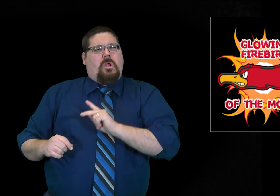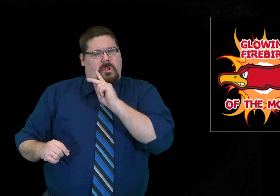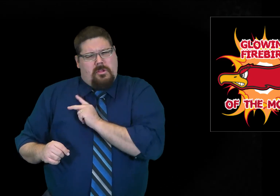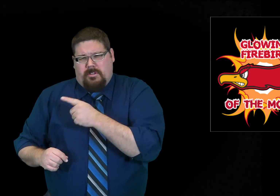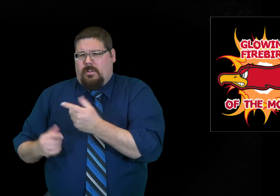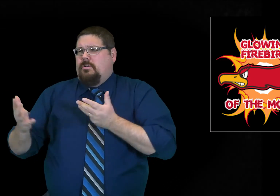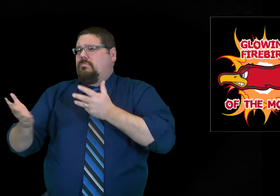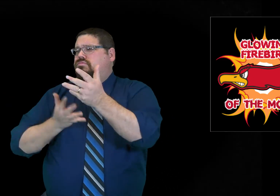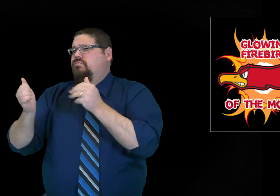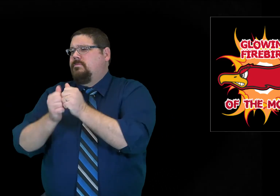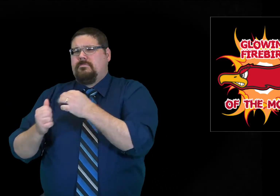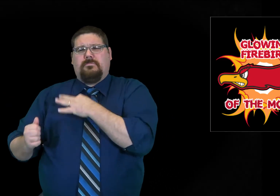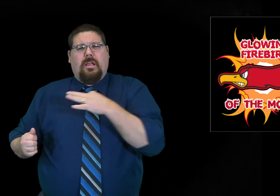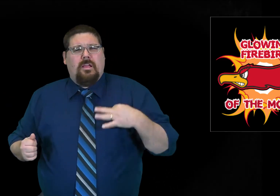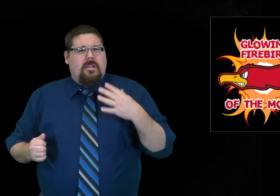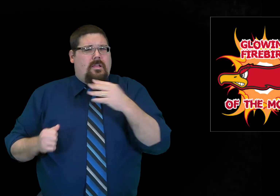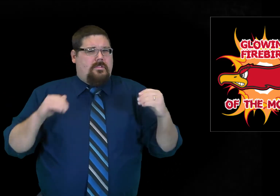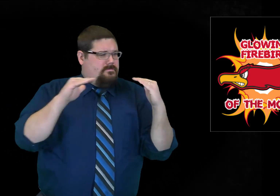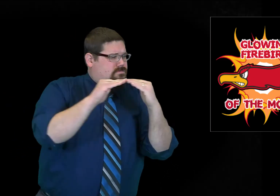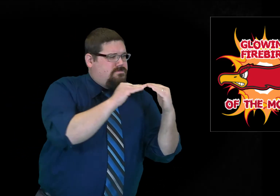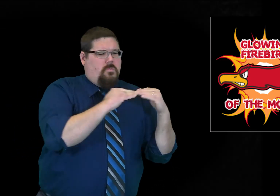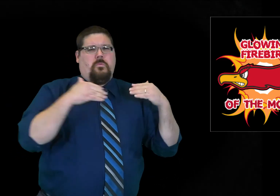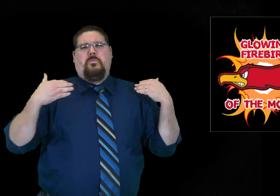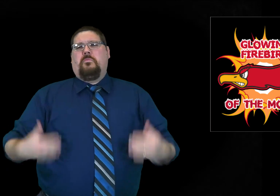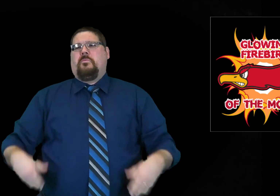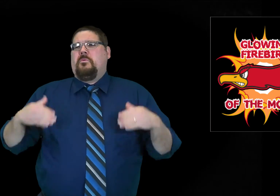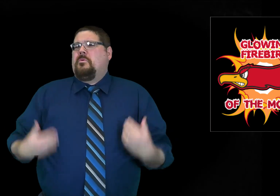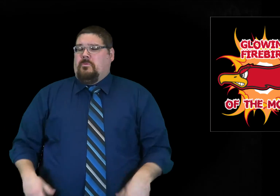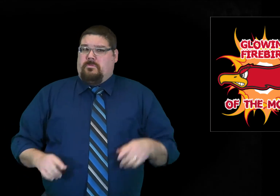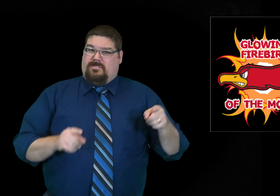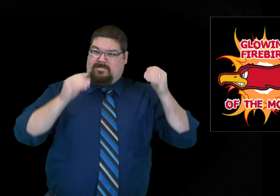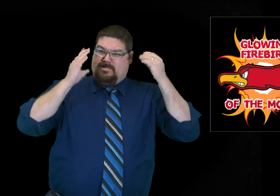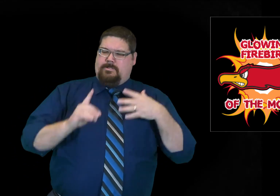Their personality is very sweet - they are kind towards staff and peers alike.